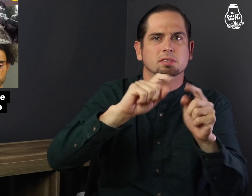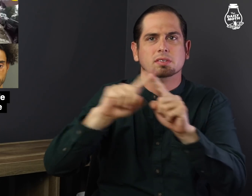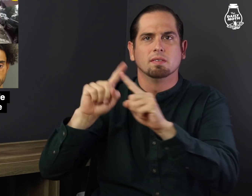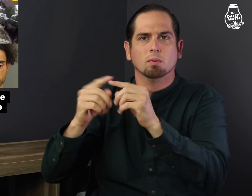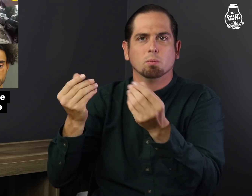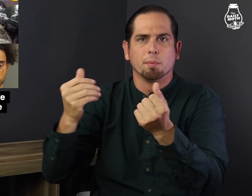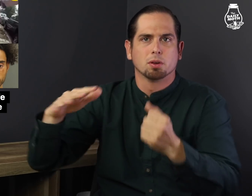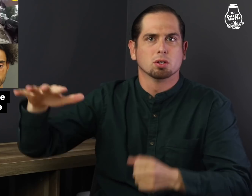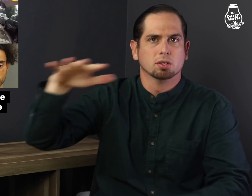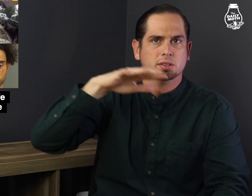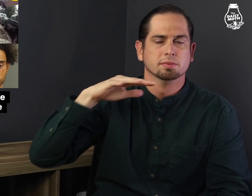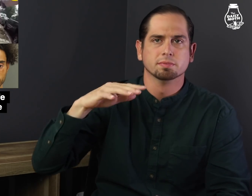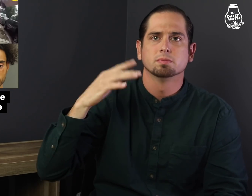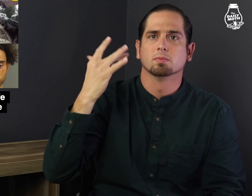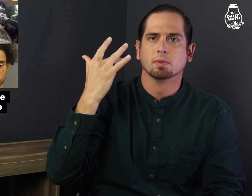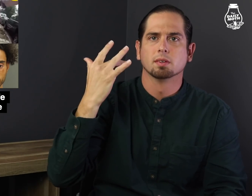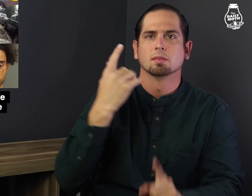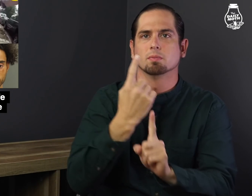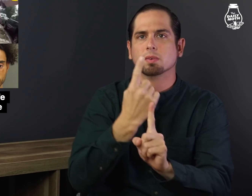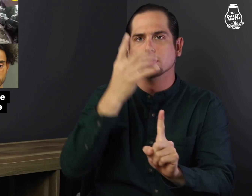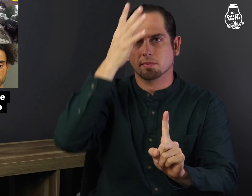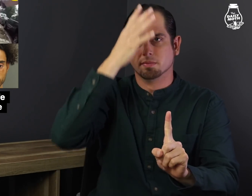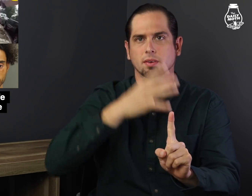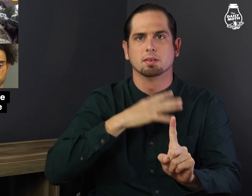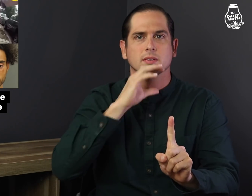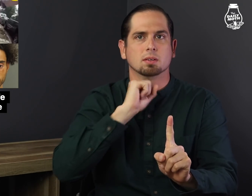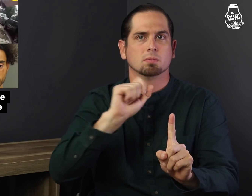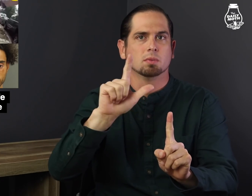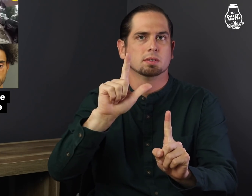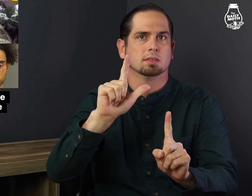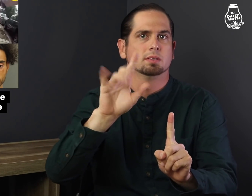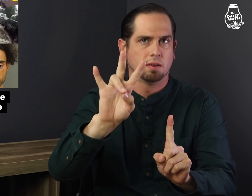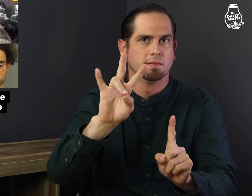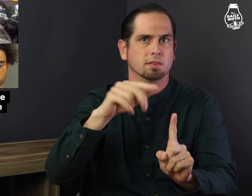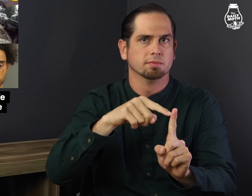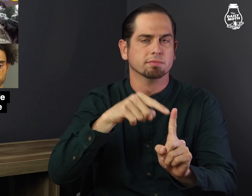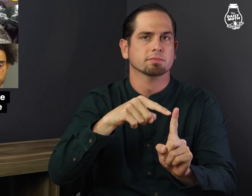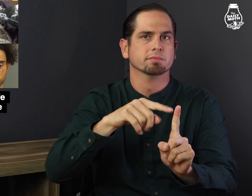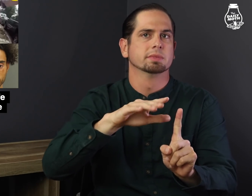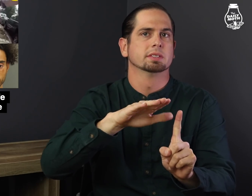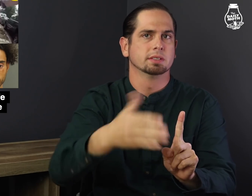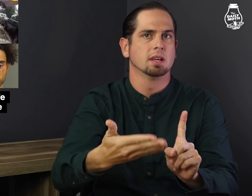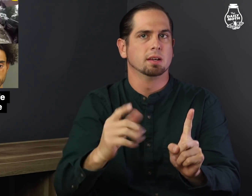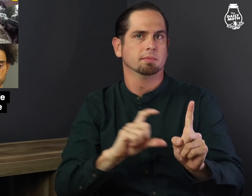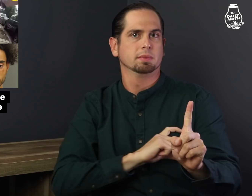damage after a 27-year-old man was shot and killed by